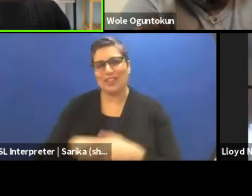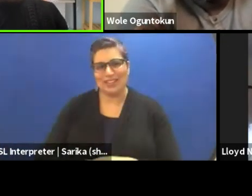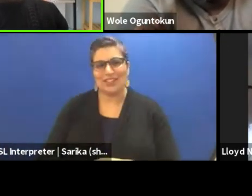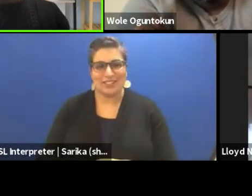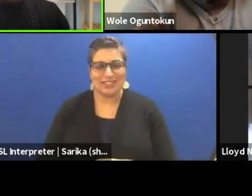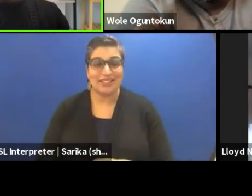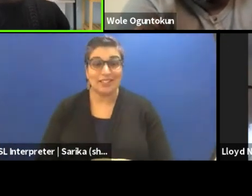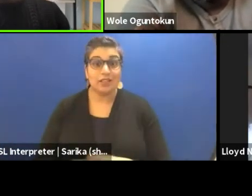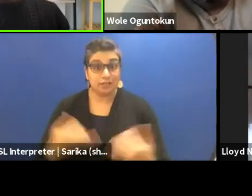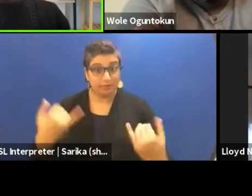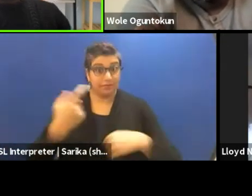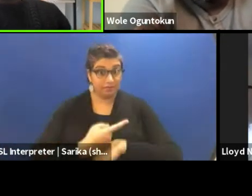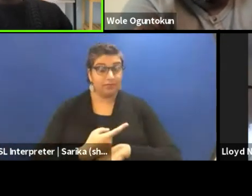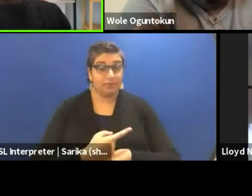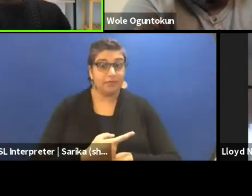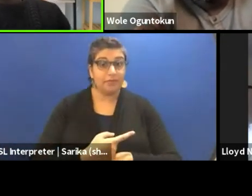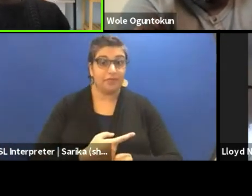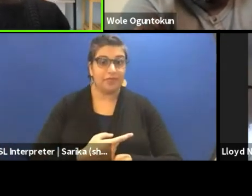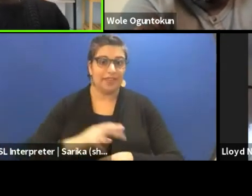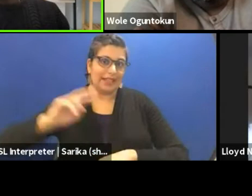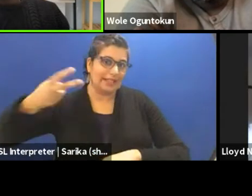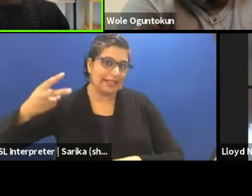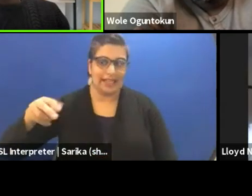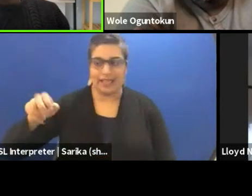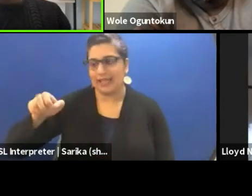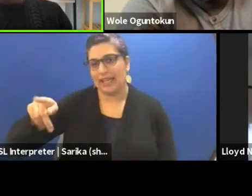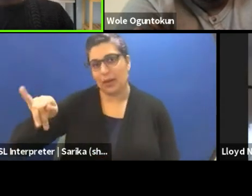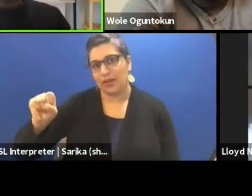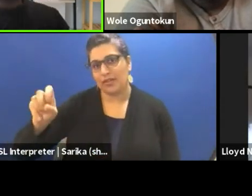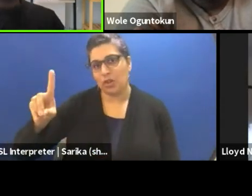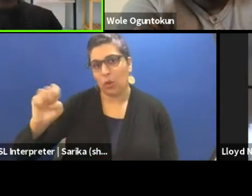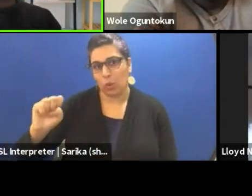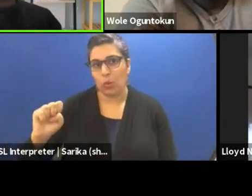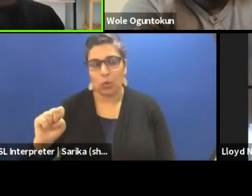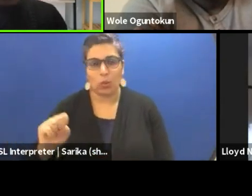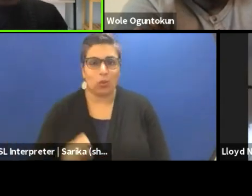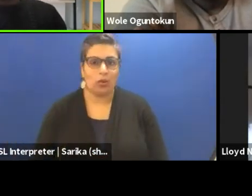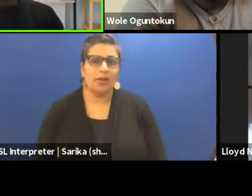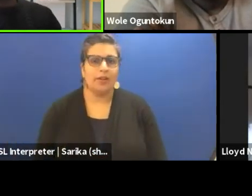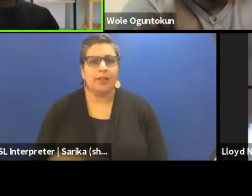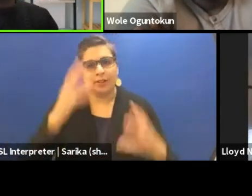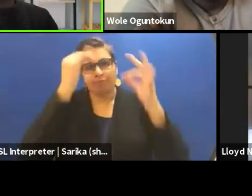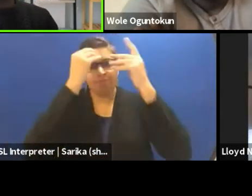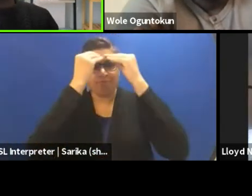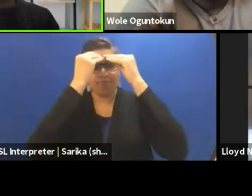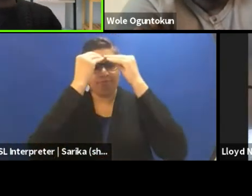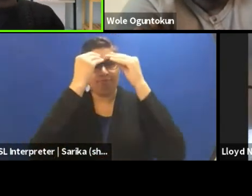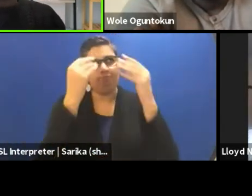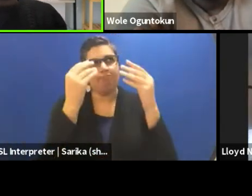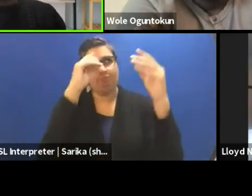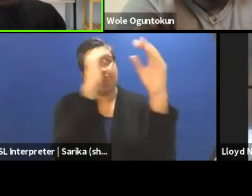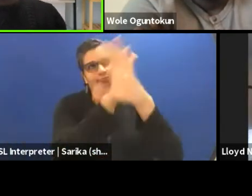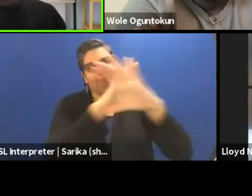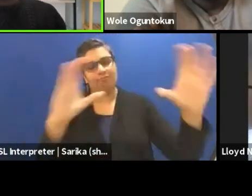Today, which is the second episode we're considering dramaturgy and dramaturgical processes